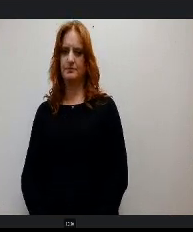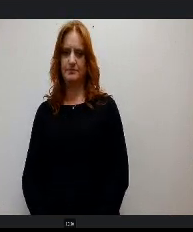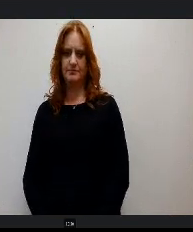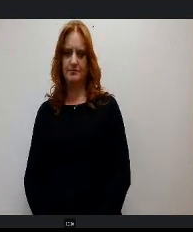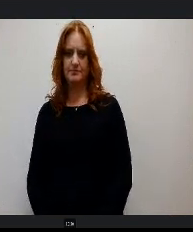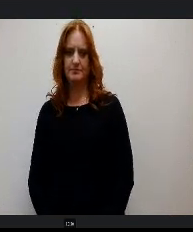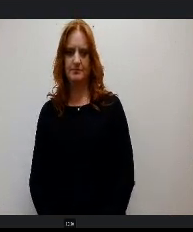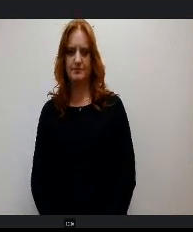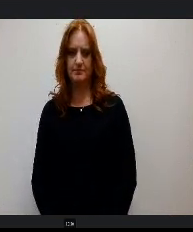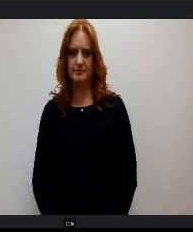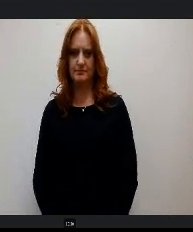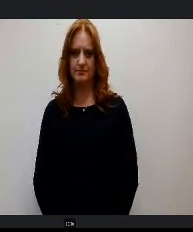Any other questions or comments?